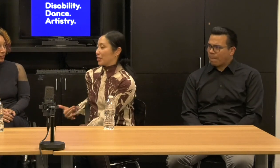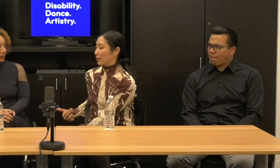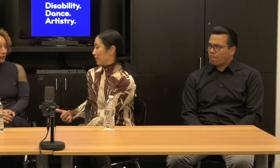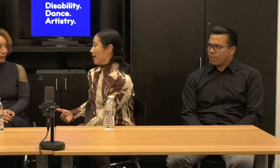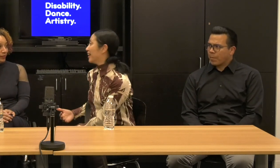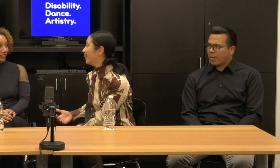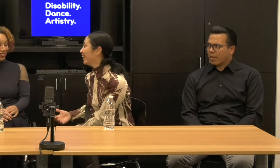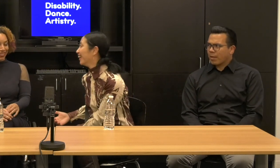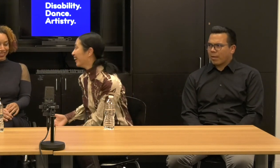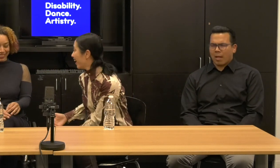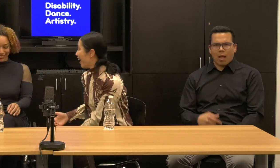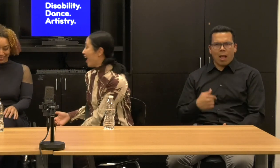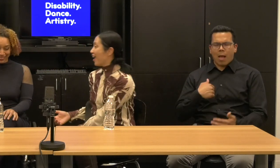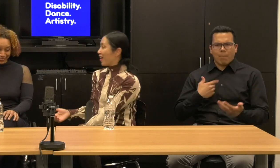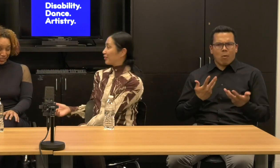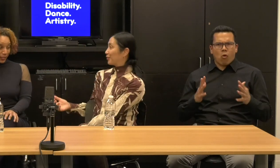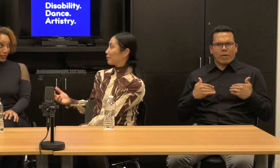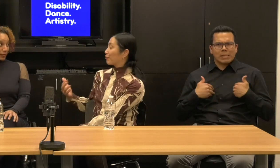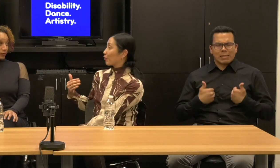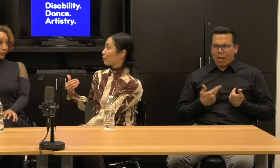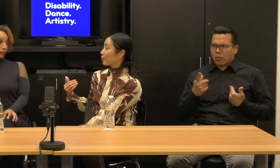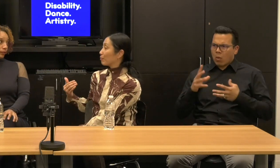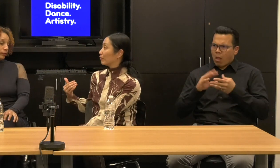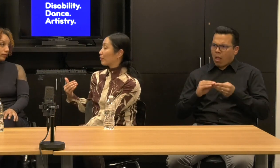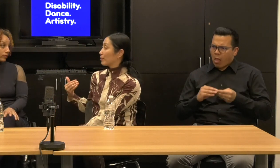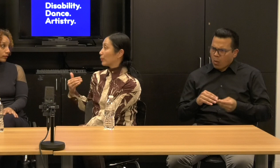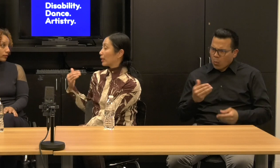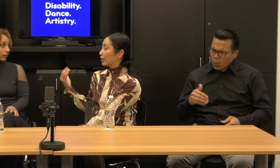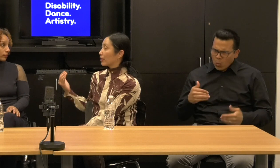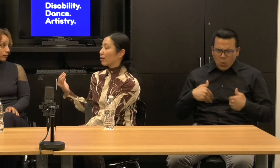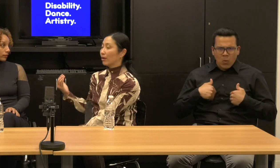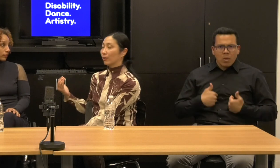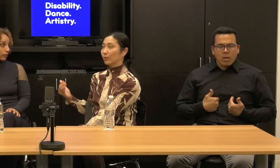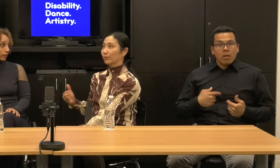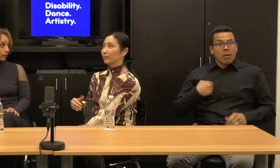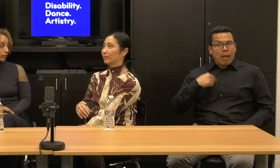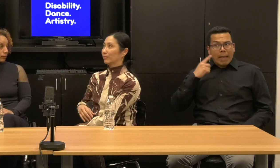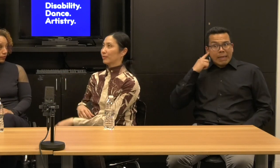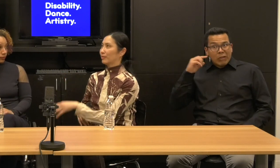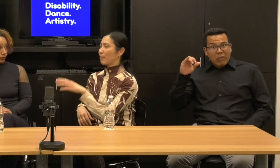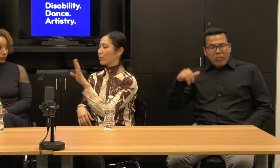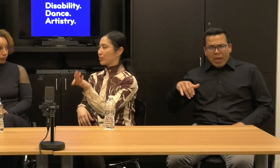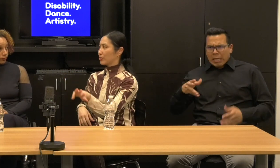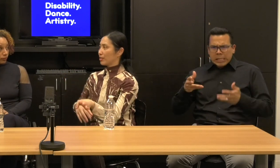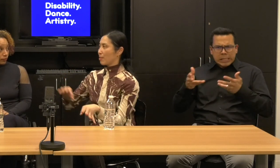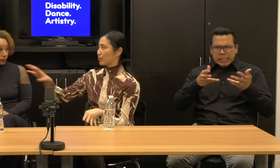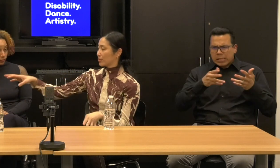Just hearing that, you know for, for me when I hear that, oh, that person's here, that